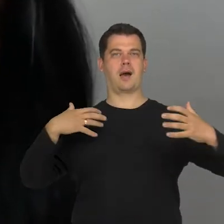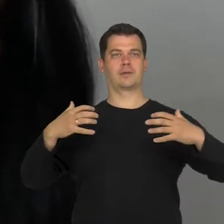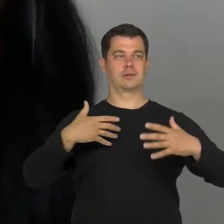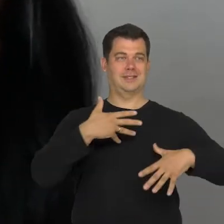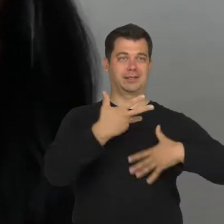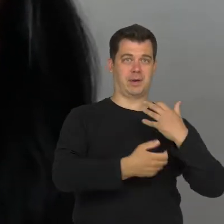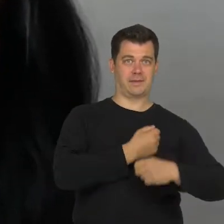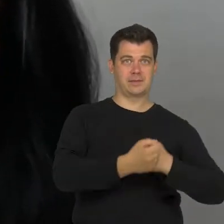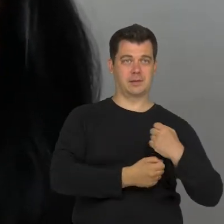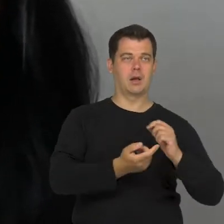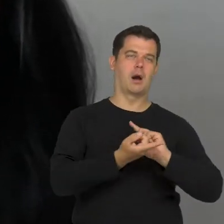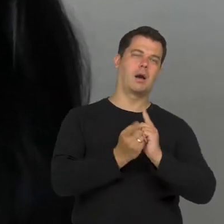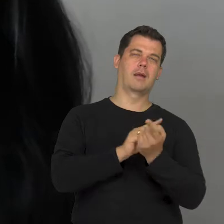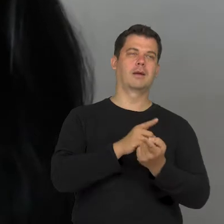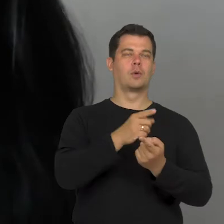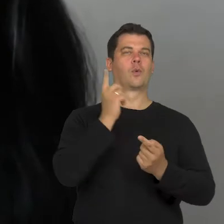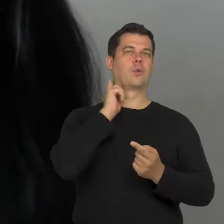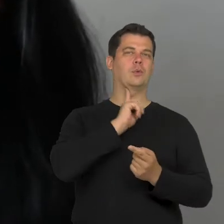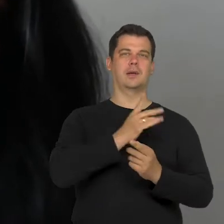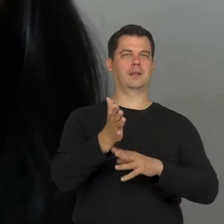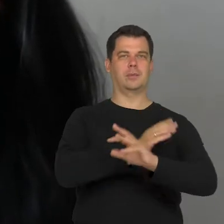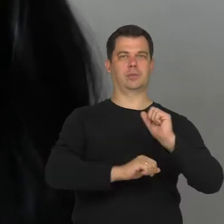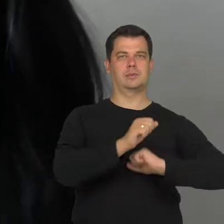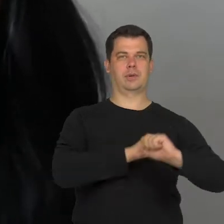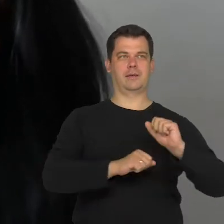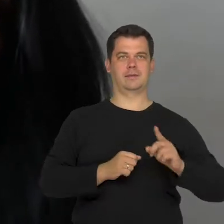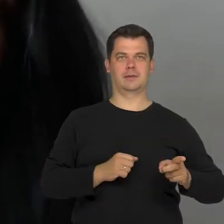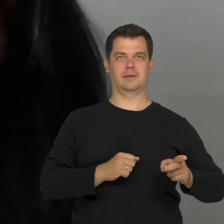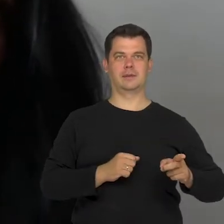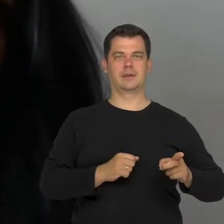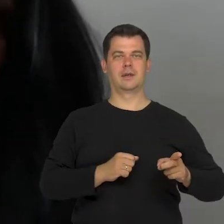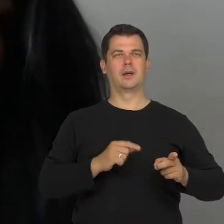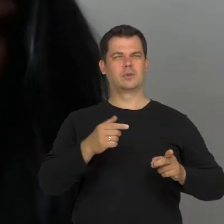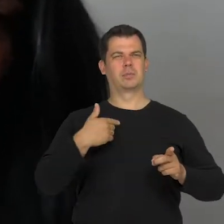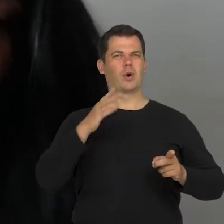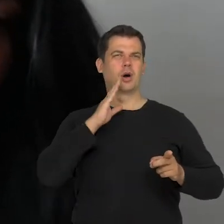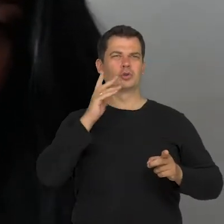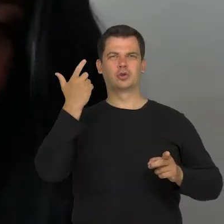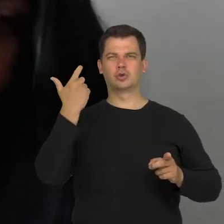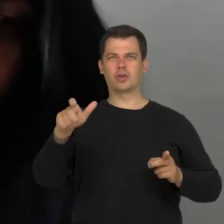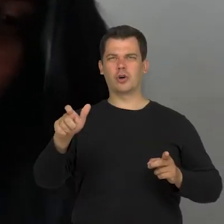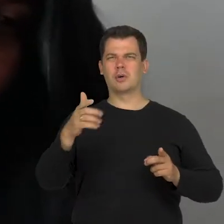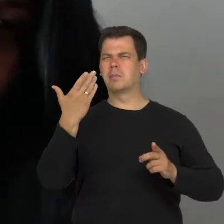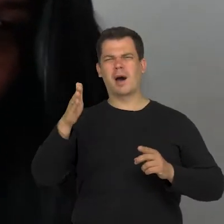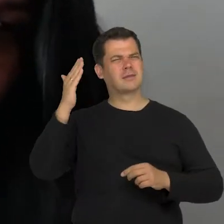people with disabilities. It lists over 100 well know American films